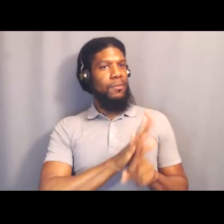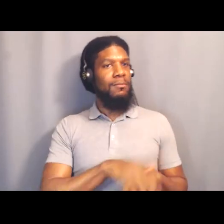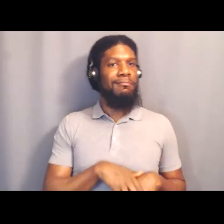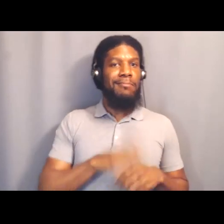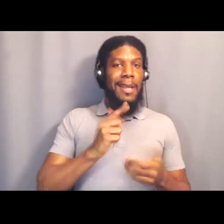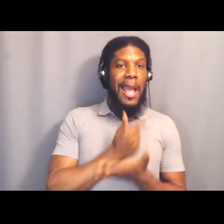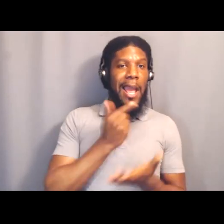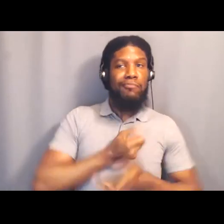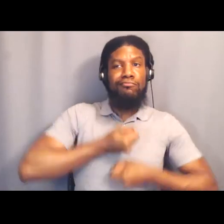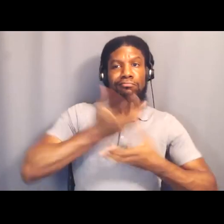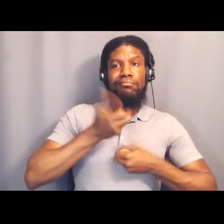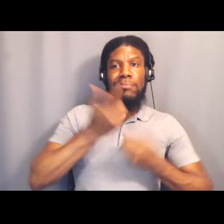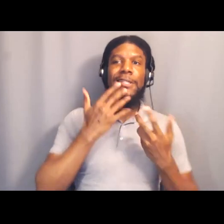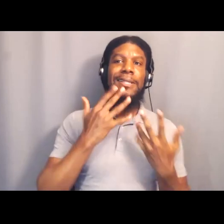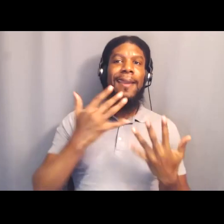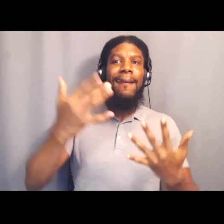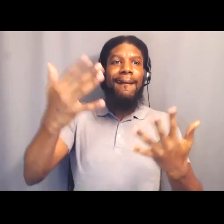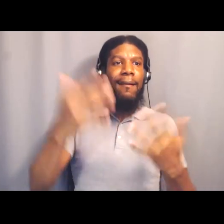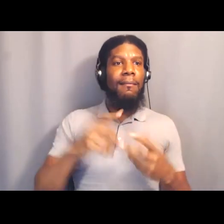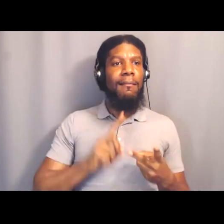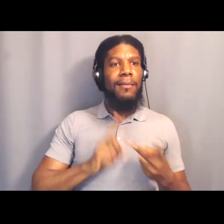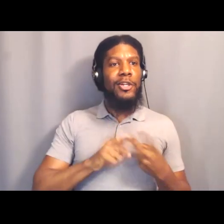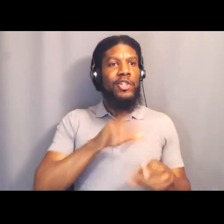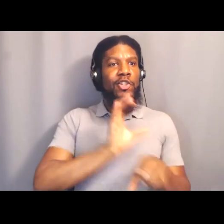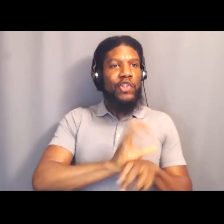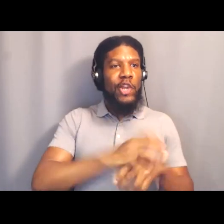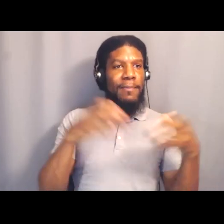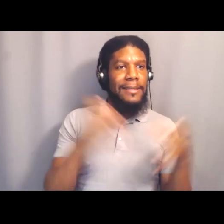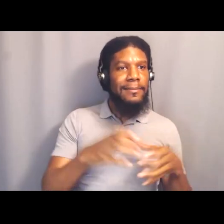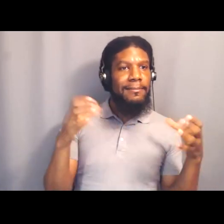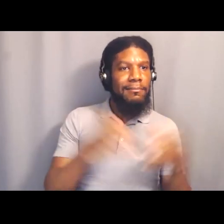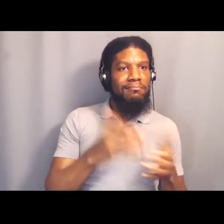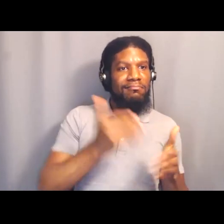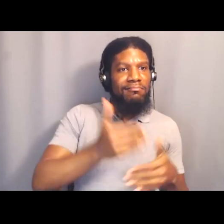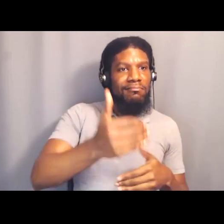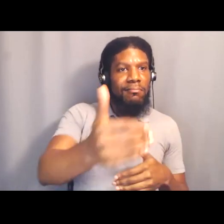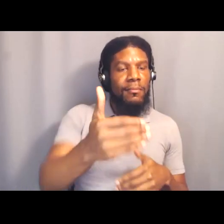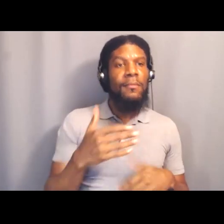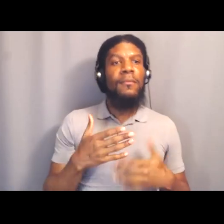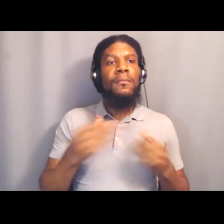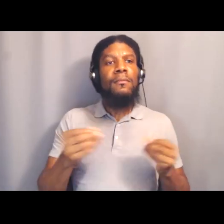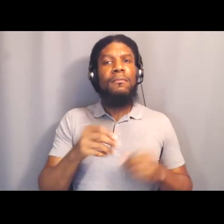they have like church meetings at their house all the time. And these are not, she's a little older,